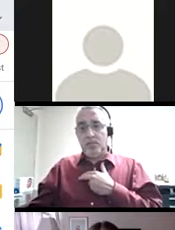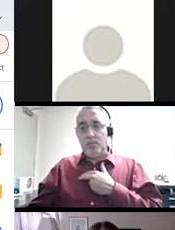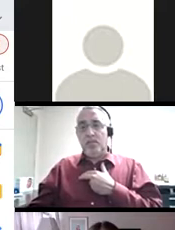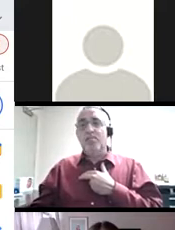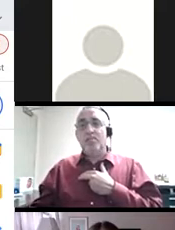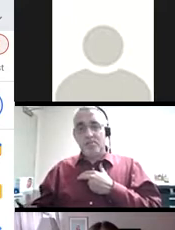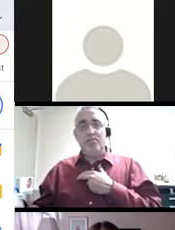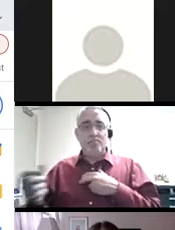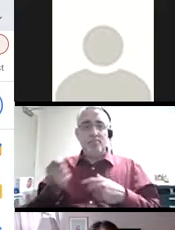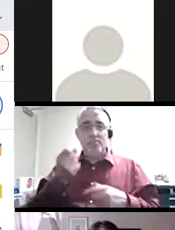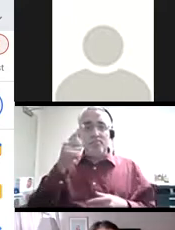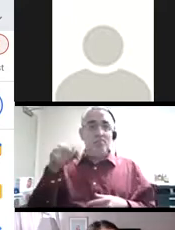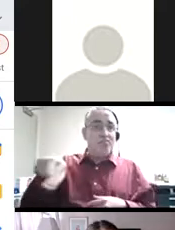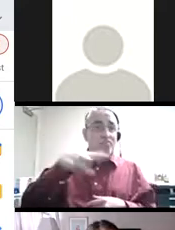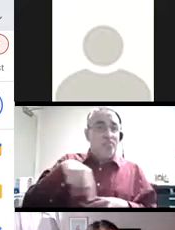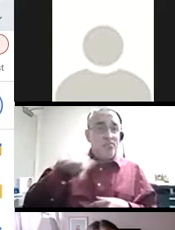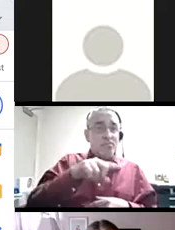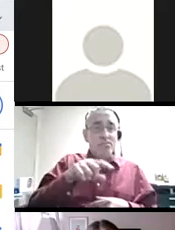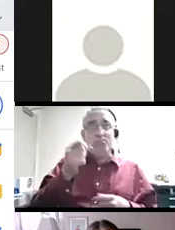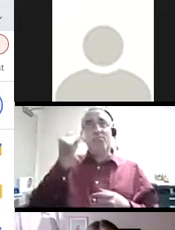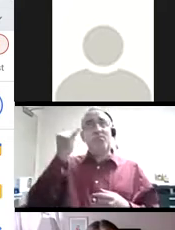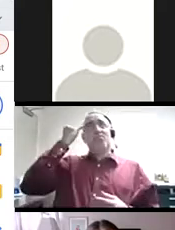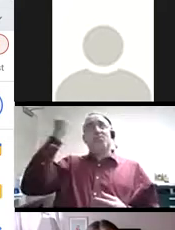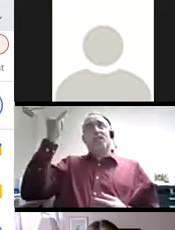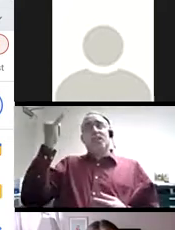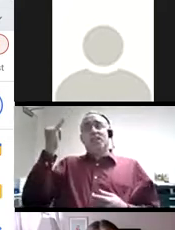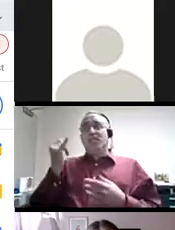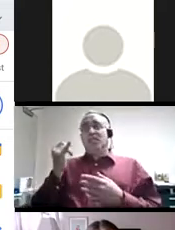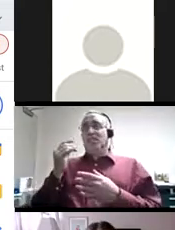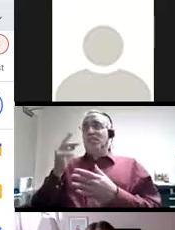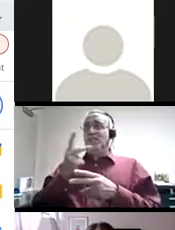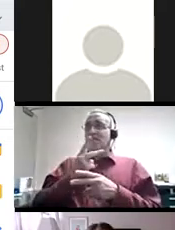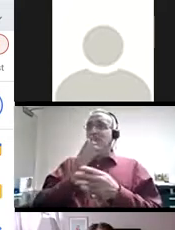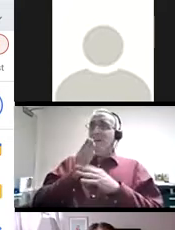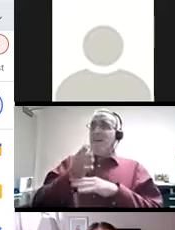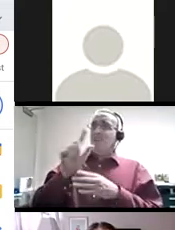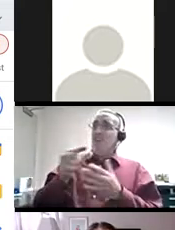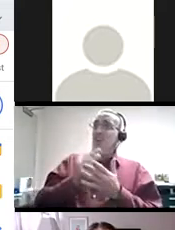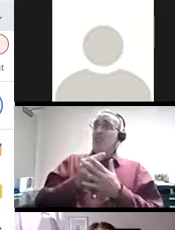In my career communication course, I encourage students to imagine failure after graduating.